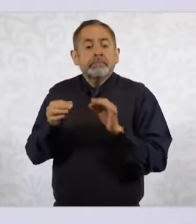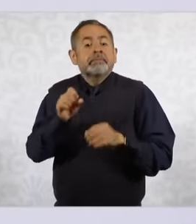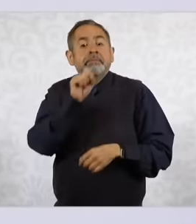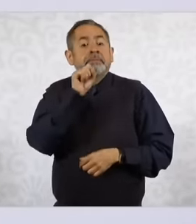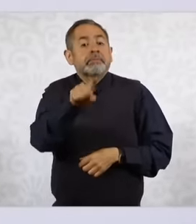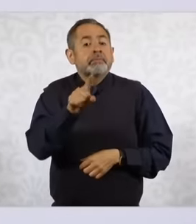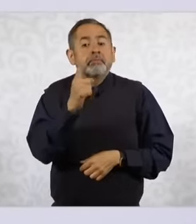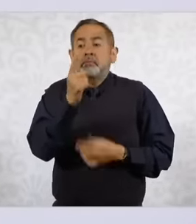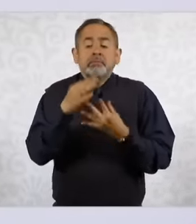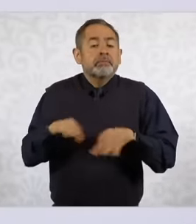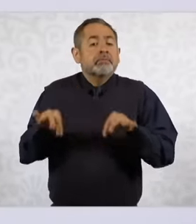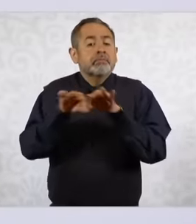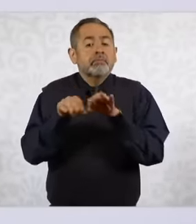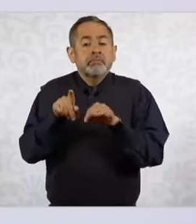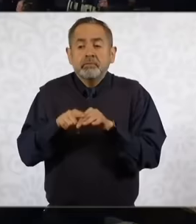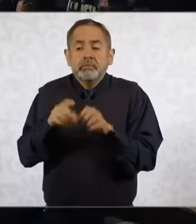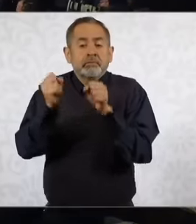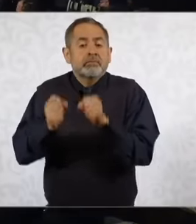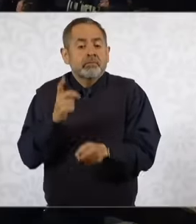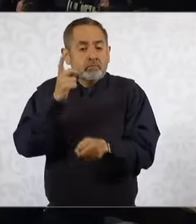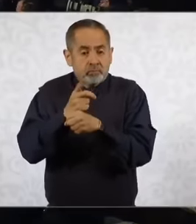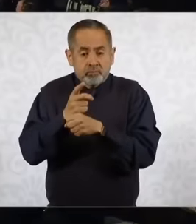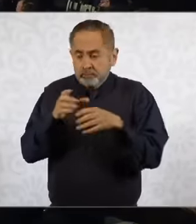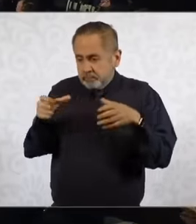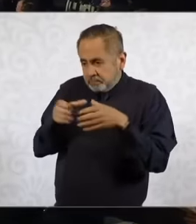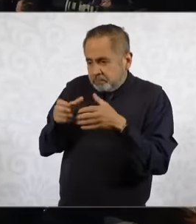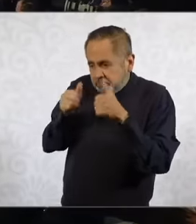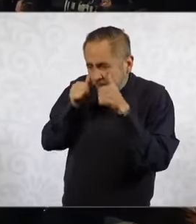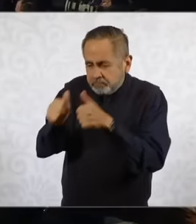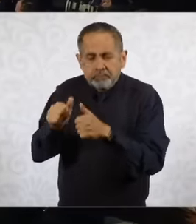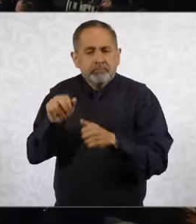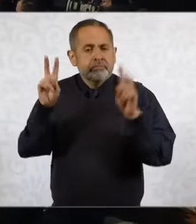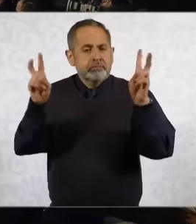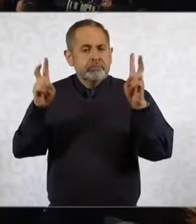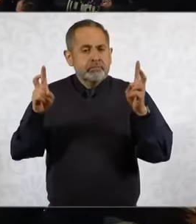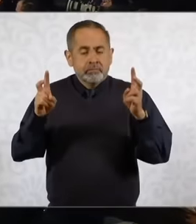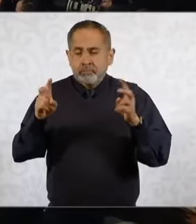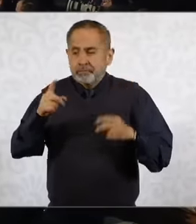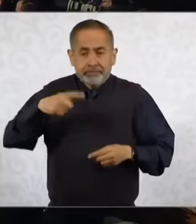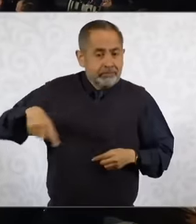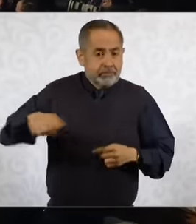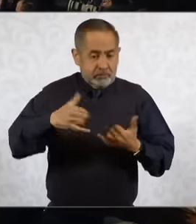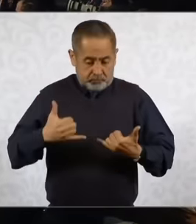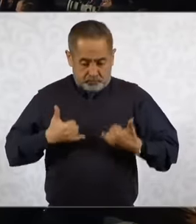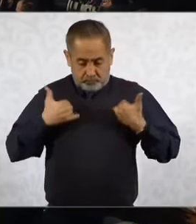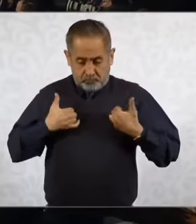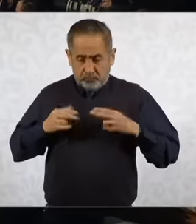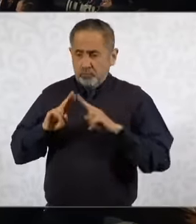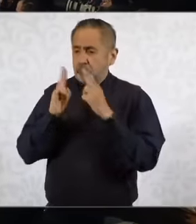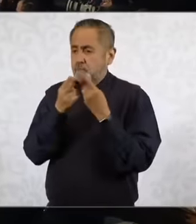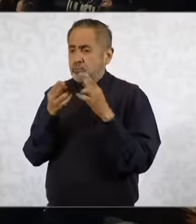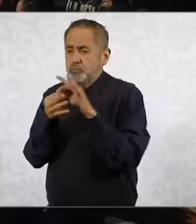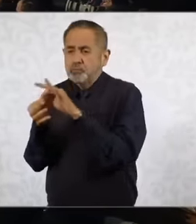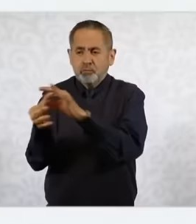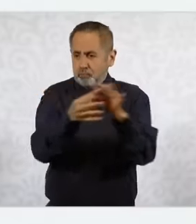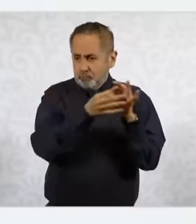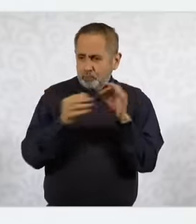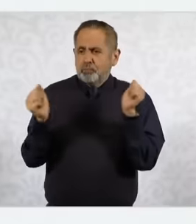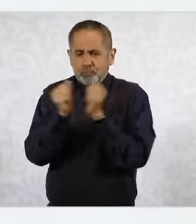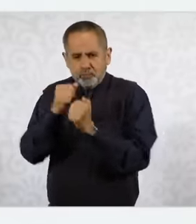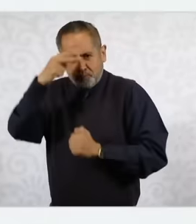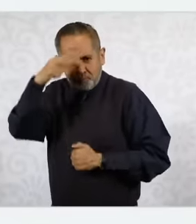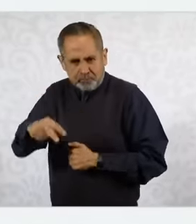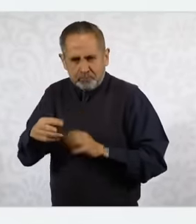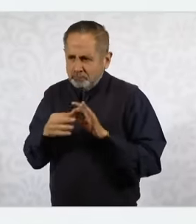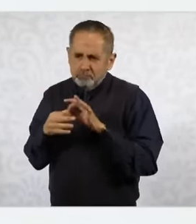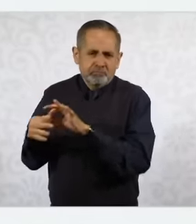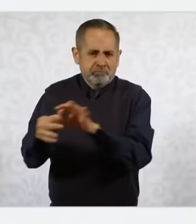of Citizen Security that we call young people unite Mexico. or uniting Mexico, it is a program that